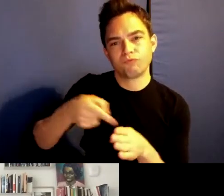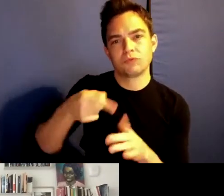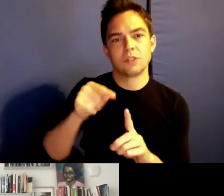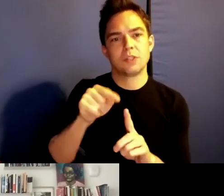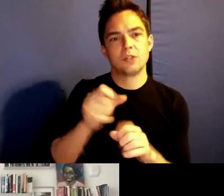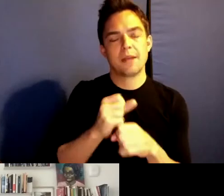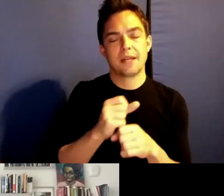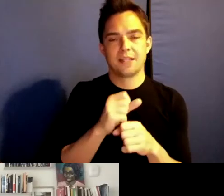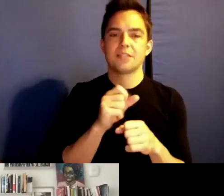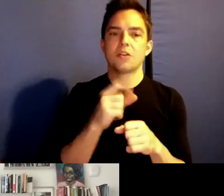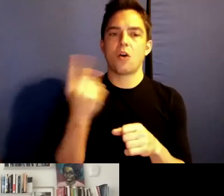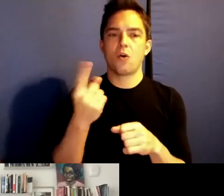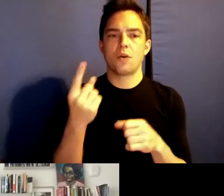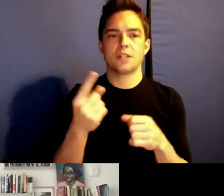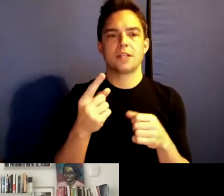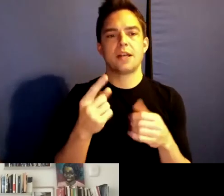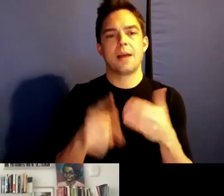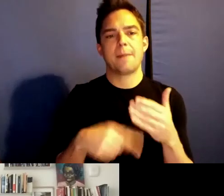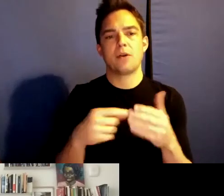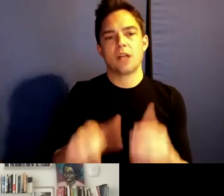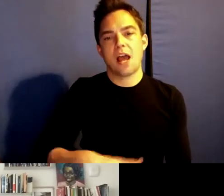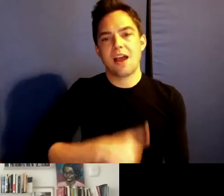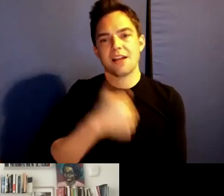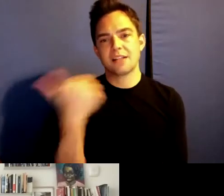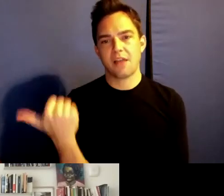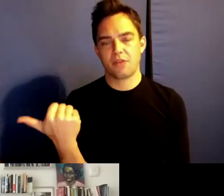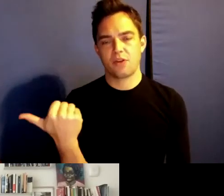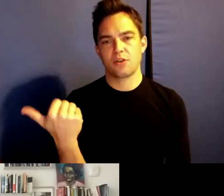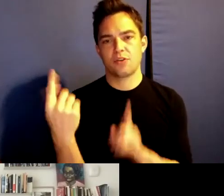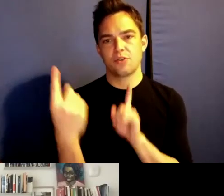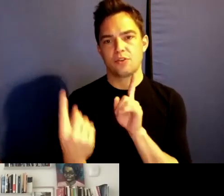At least another. And I think that there is something interesting